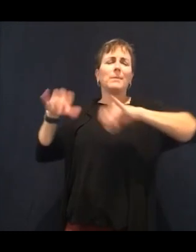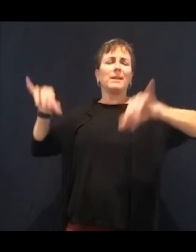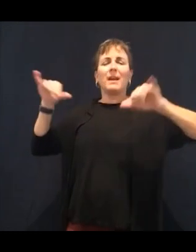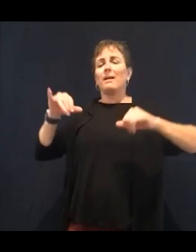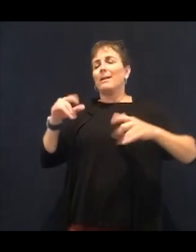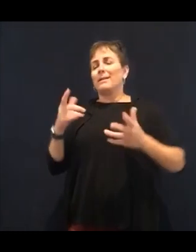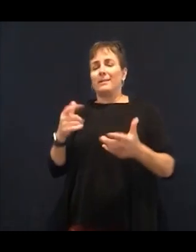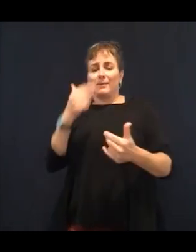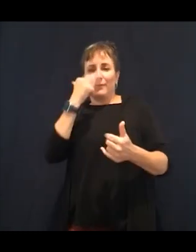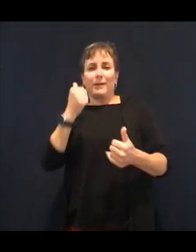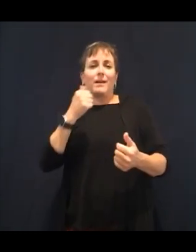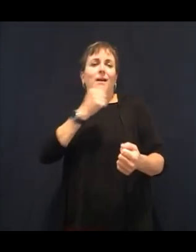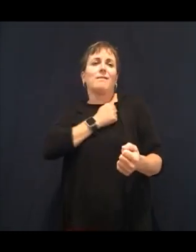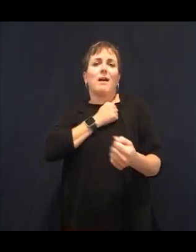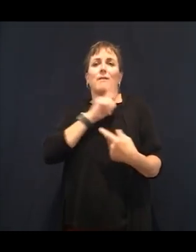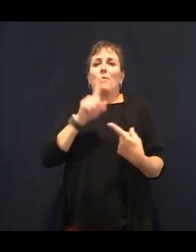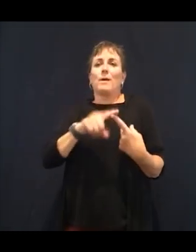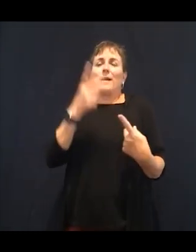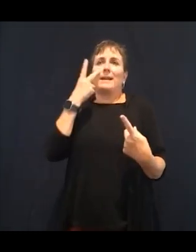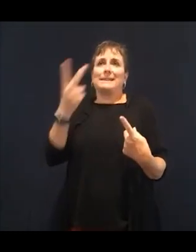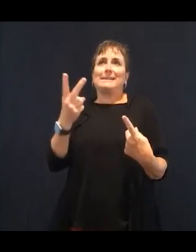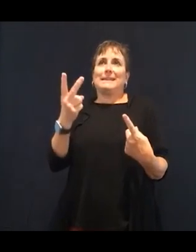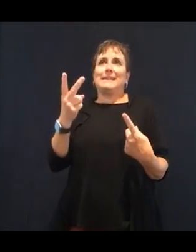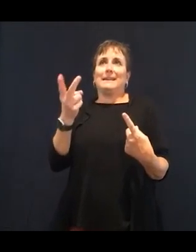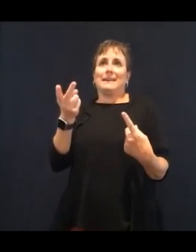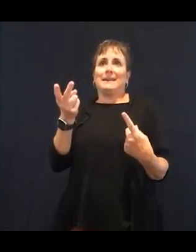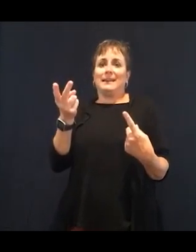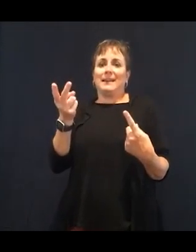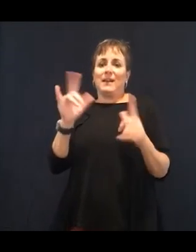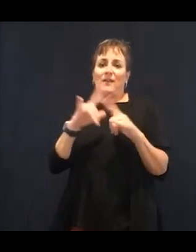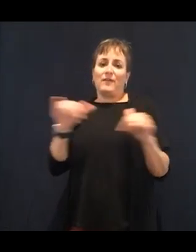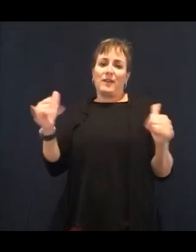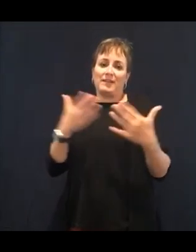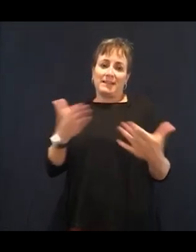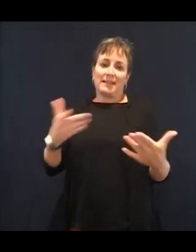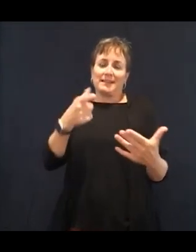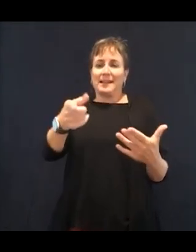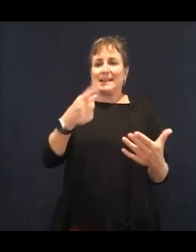these are far fetched, but some of these do say-- yes, the Froot Loops says